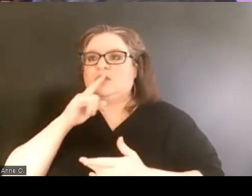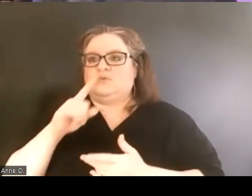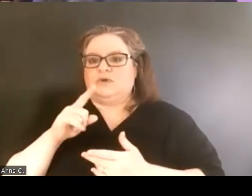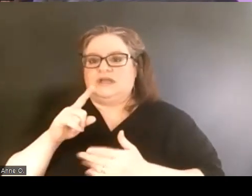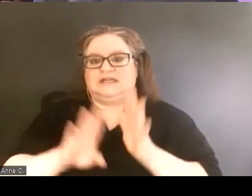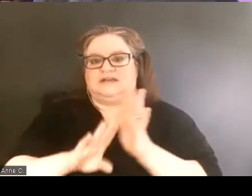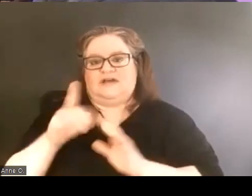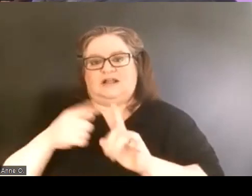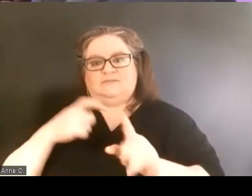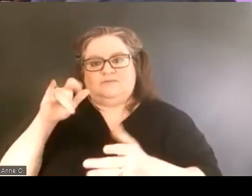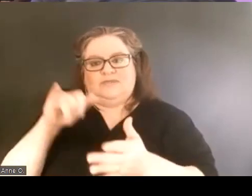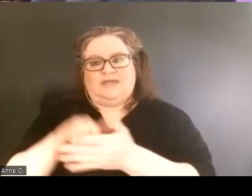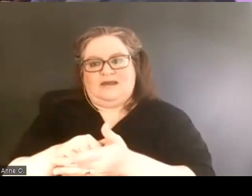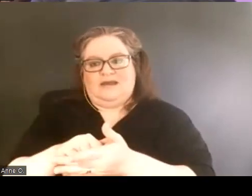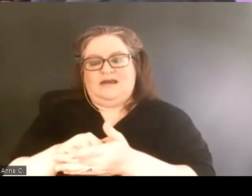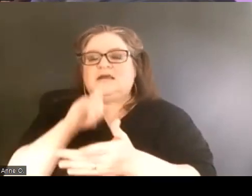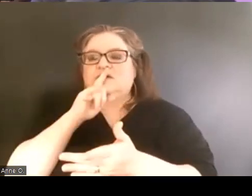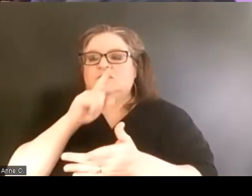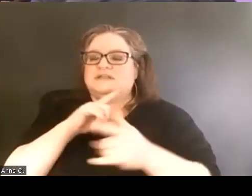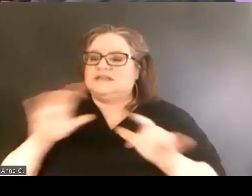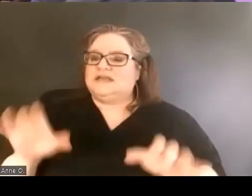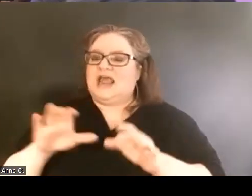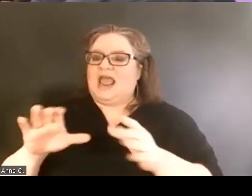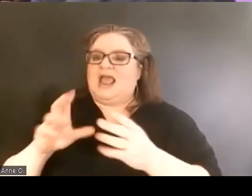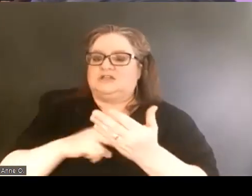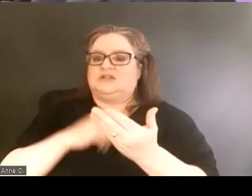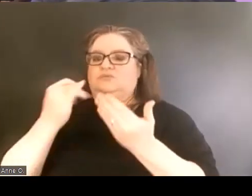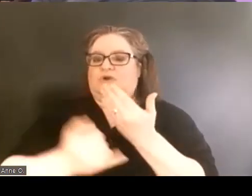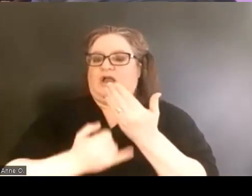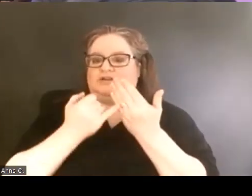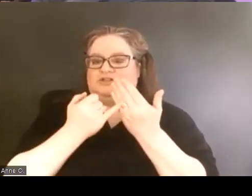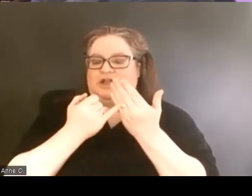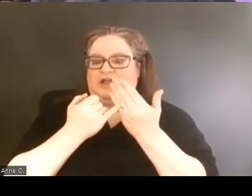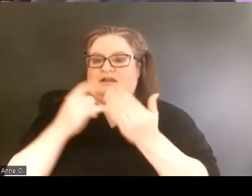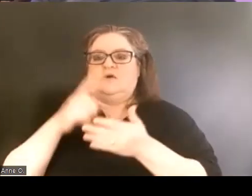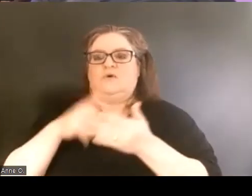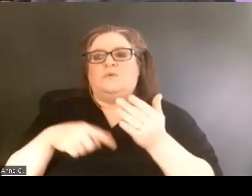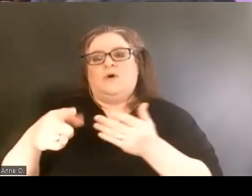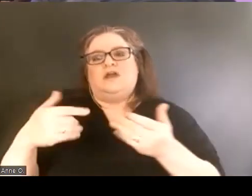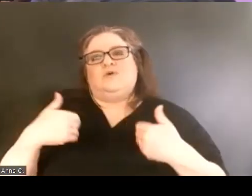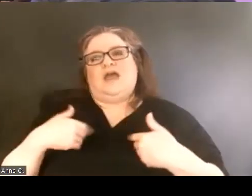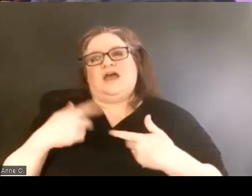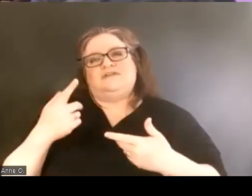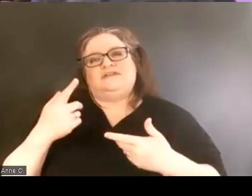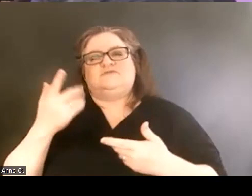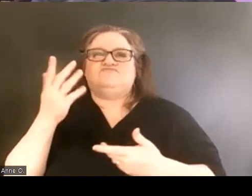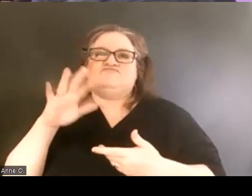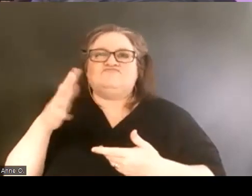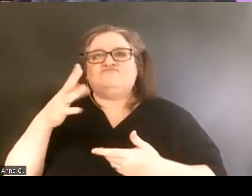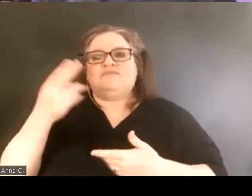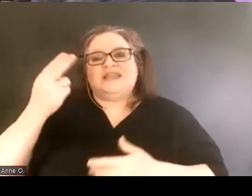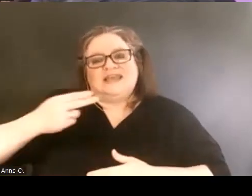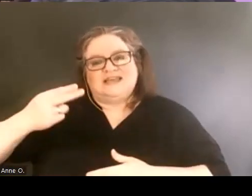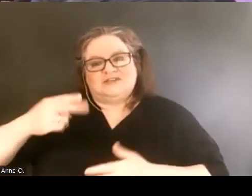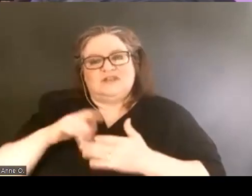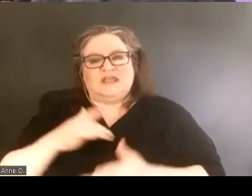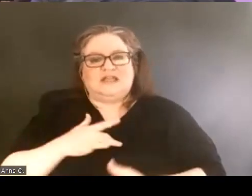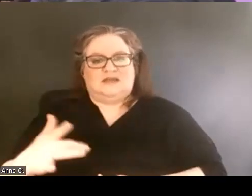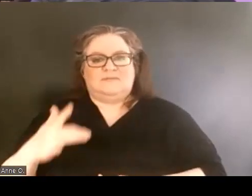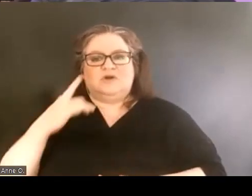was actually an action project. And so you kind of have this history, that's pretty typical for most universities.